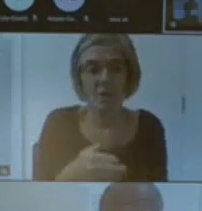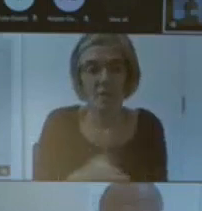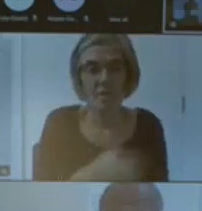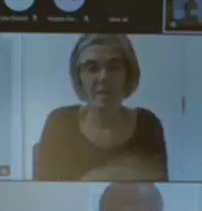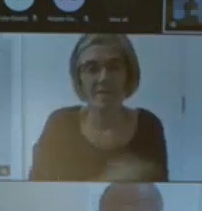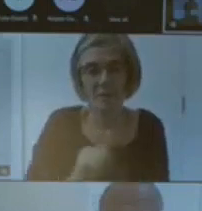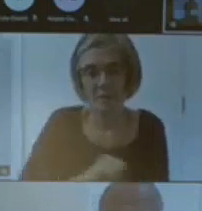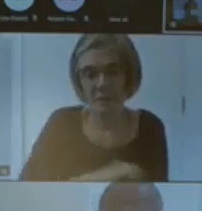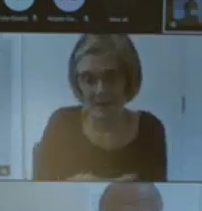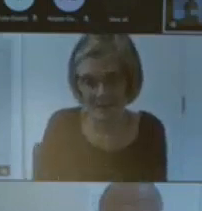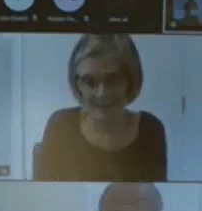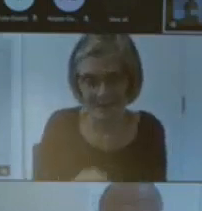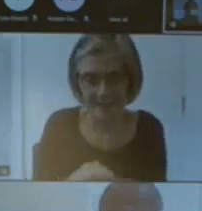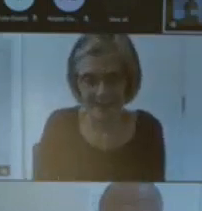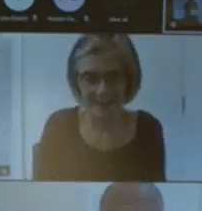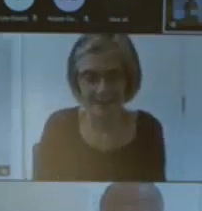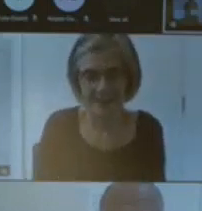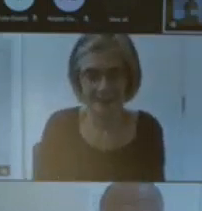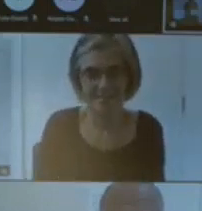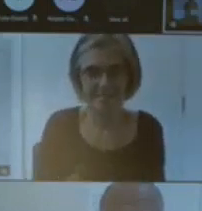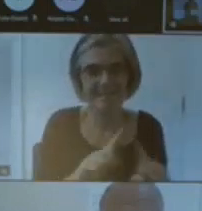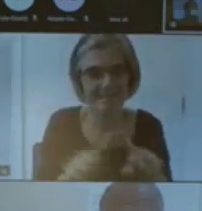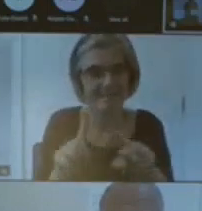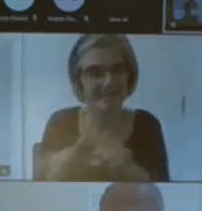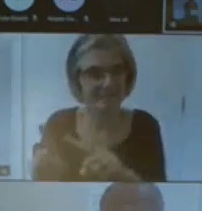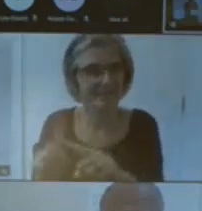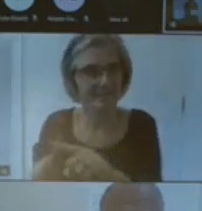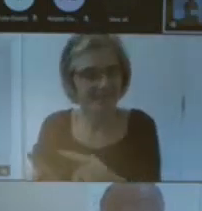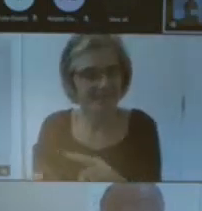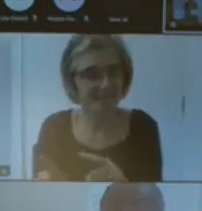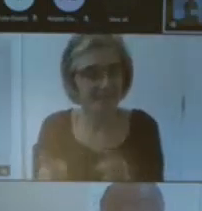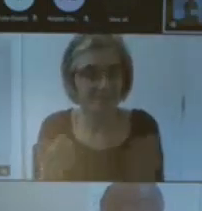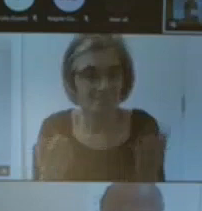people and I don't know whether that speaks to like our volunteering program or the nness of